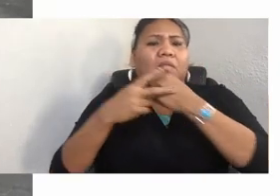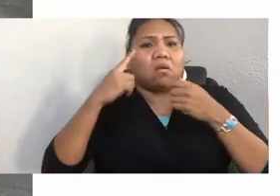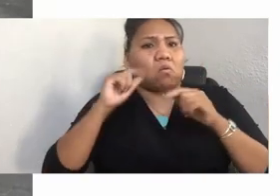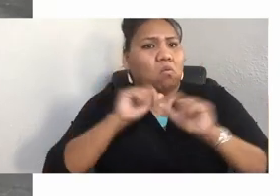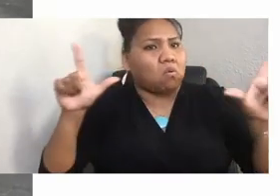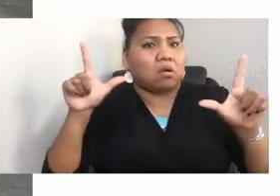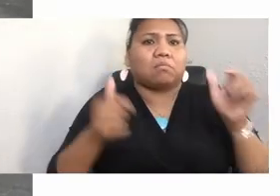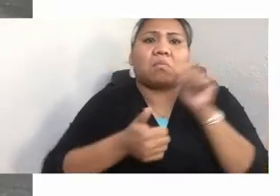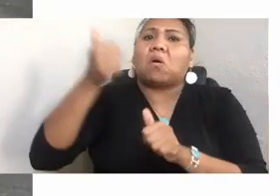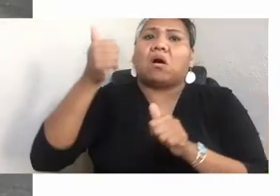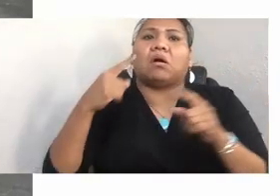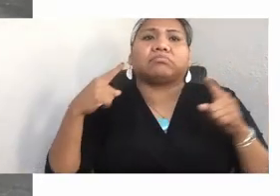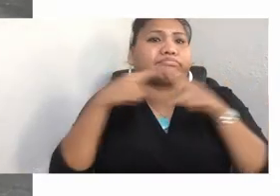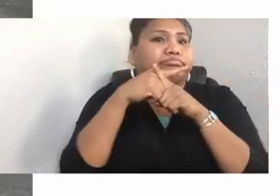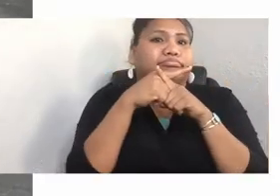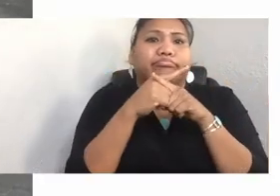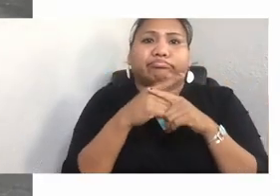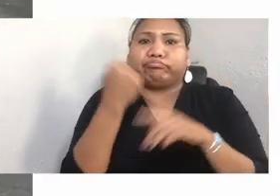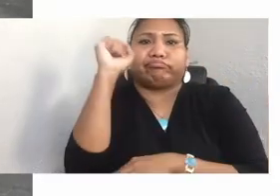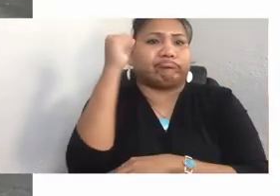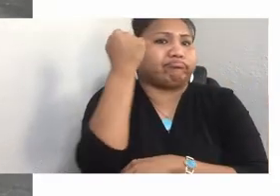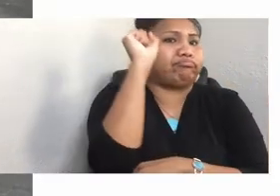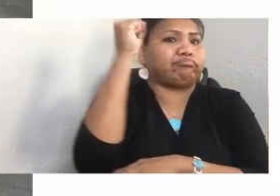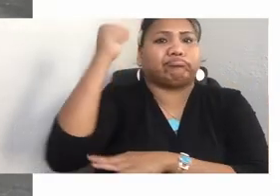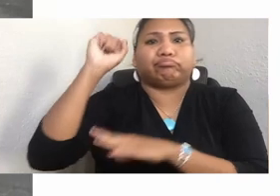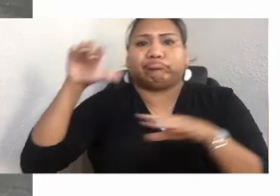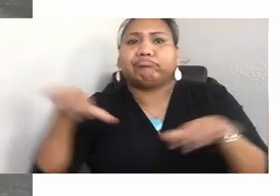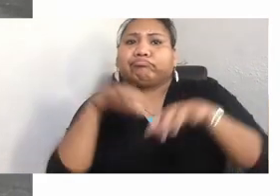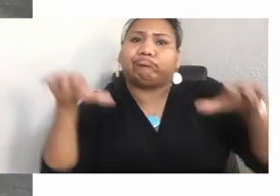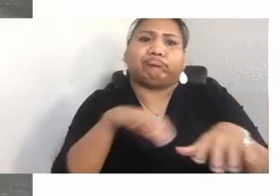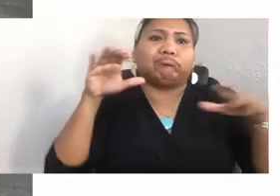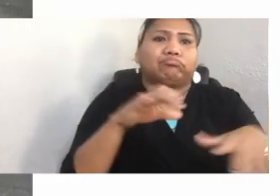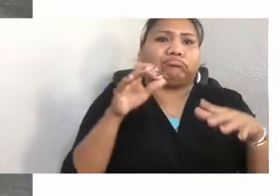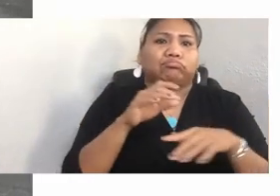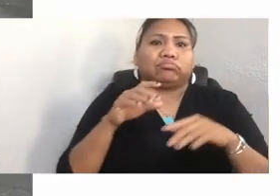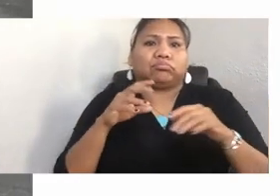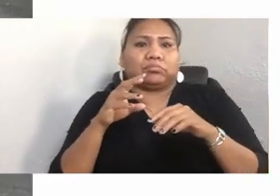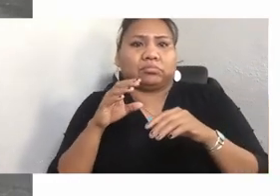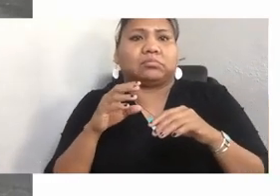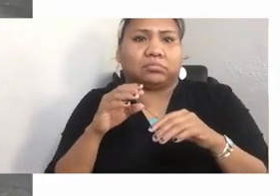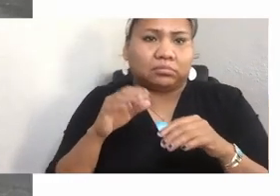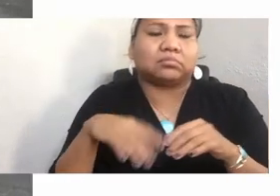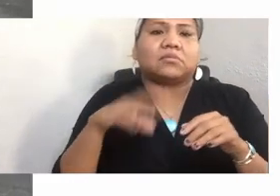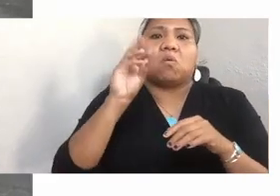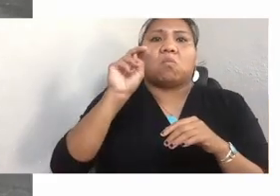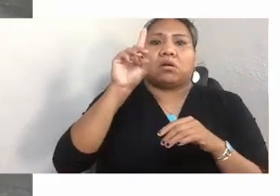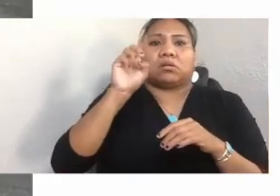from armed actions at Wounded Knee to militant protests in Washington DC and elsewhere.